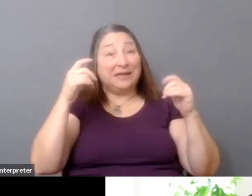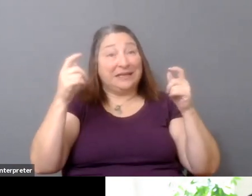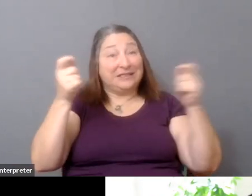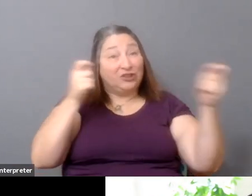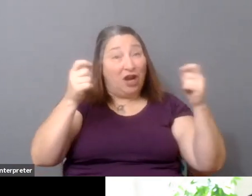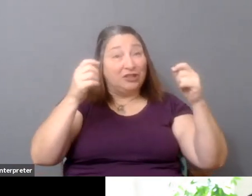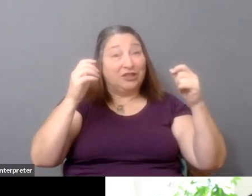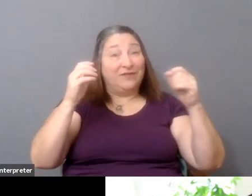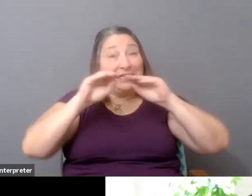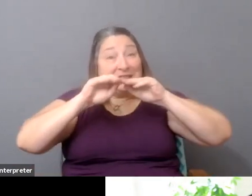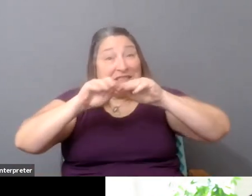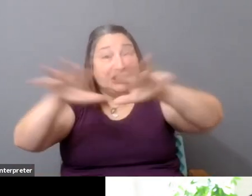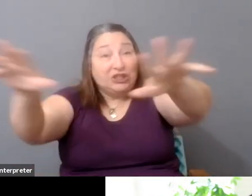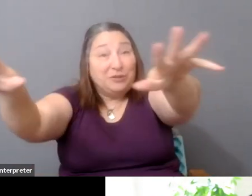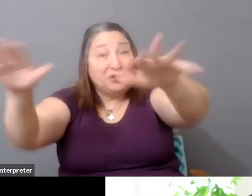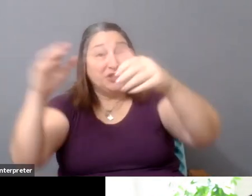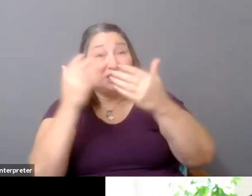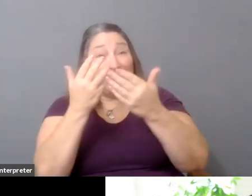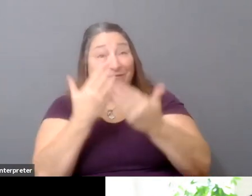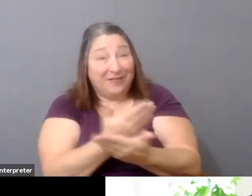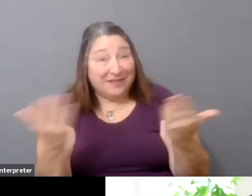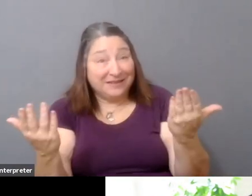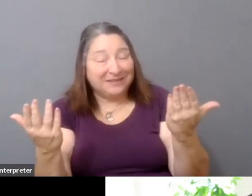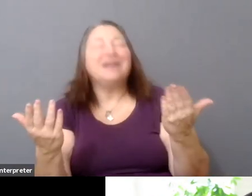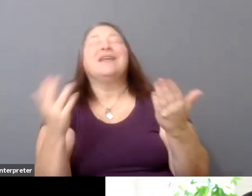And a lot of film talks are often about financing,